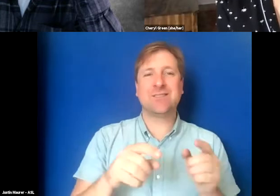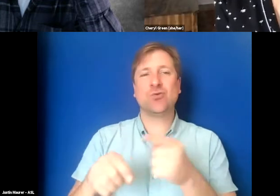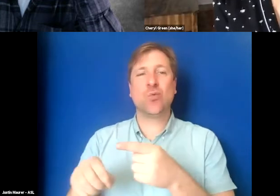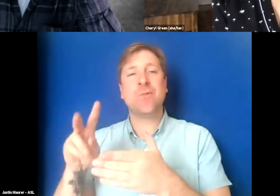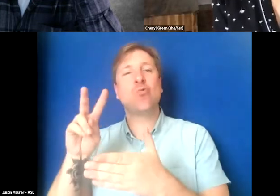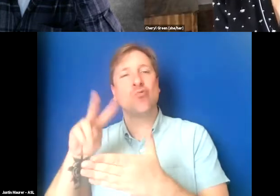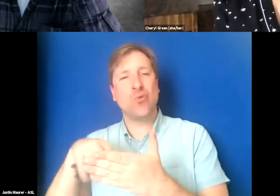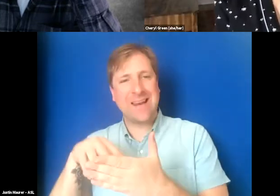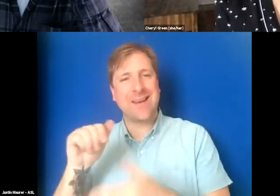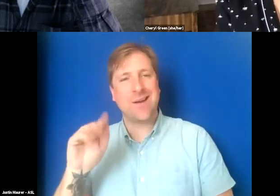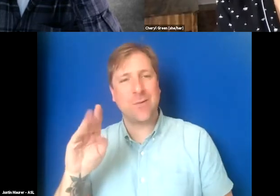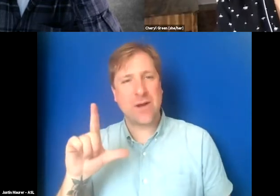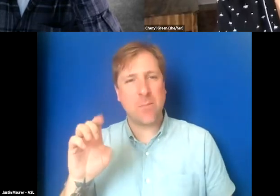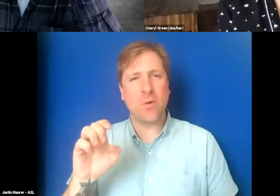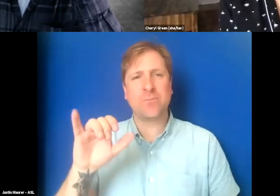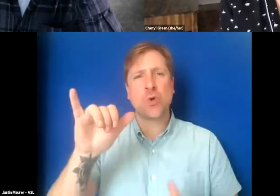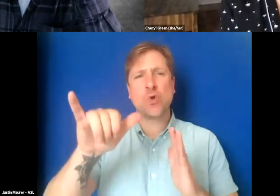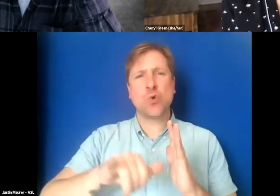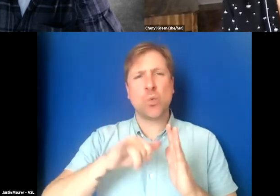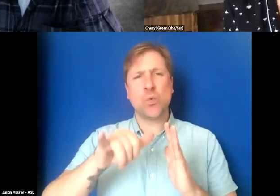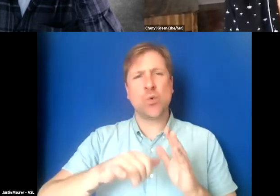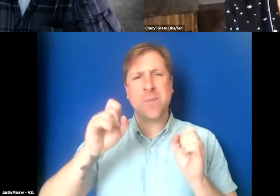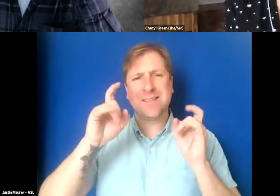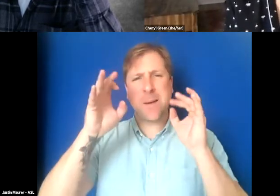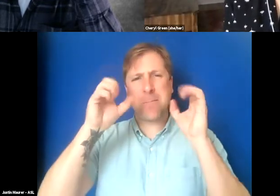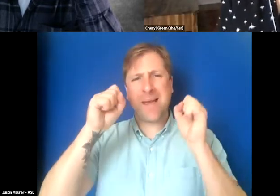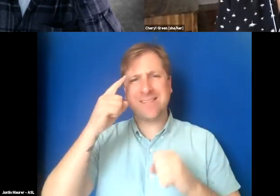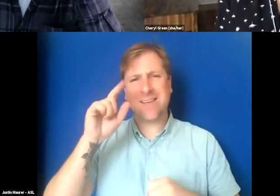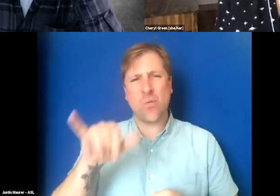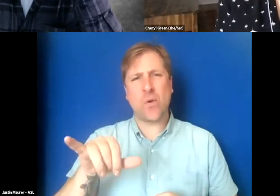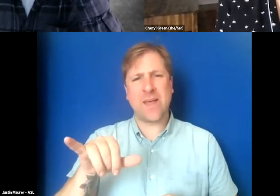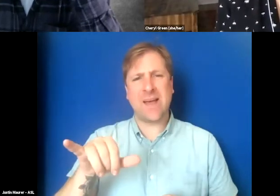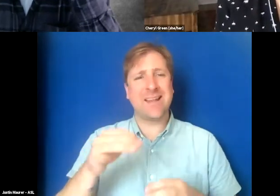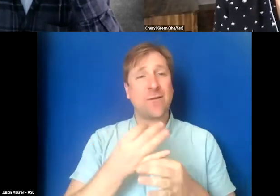So YouTube is amazing for that and it's free.